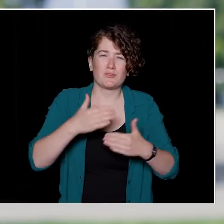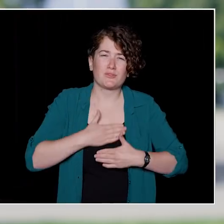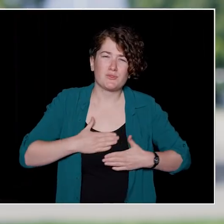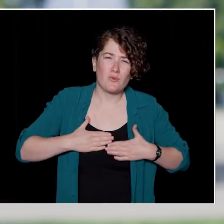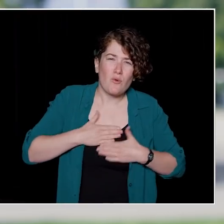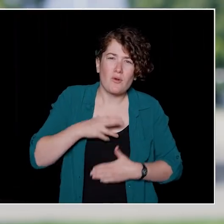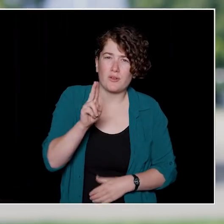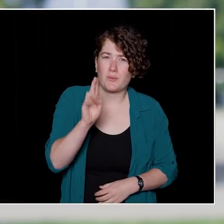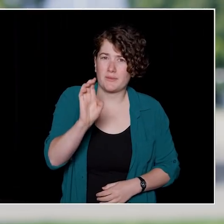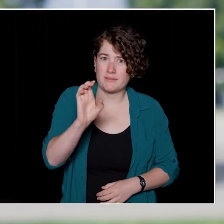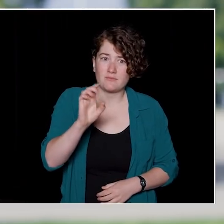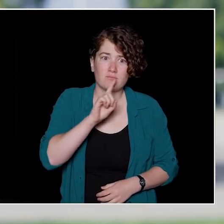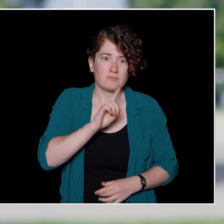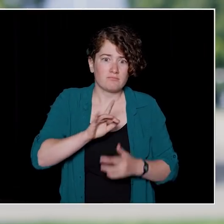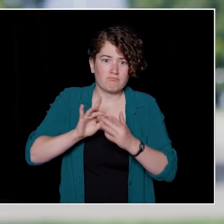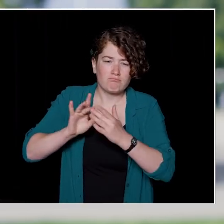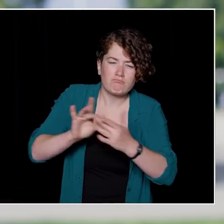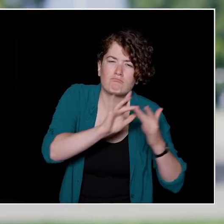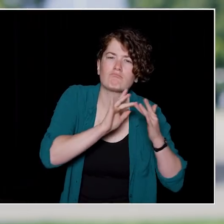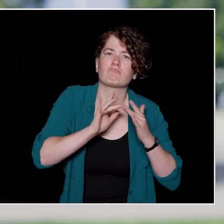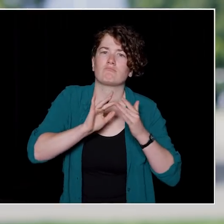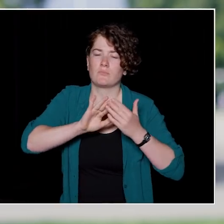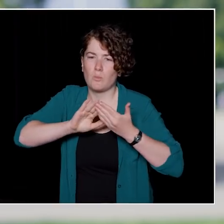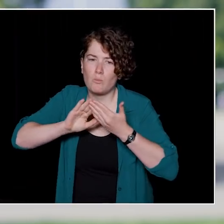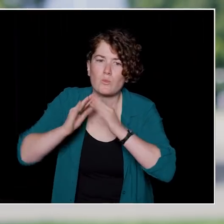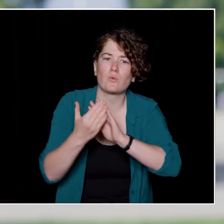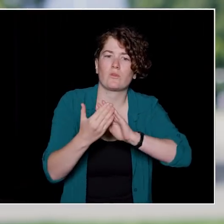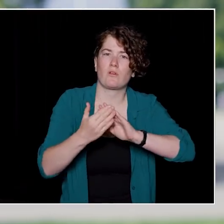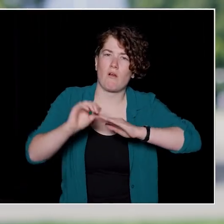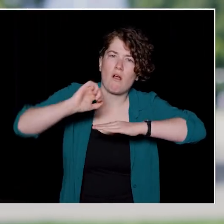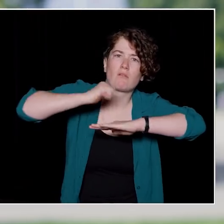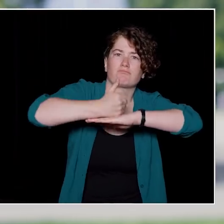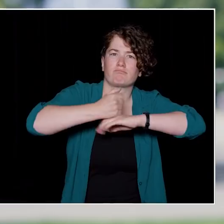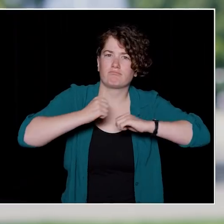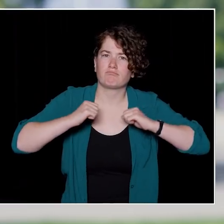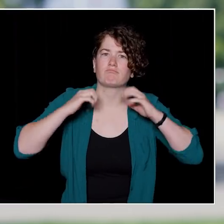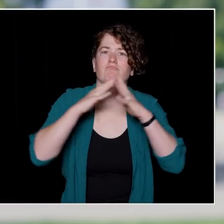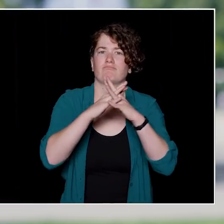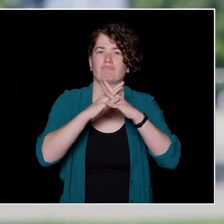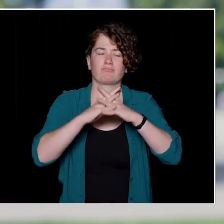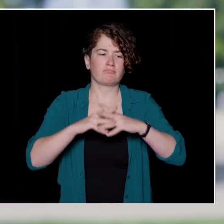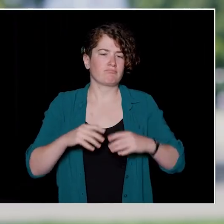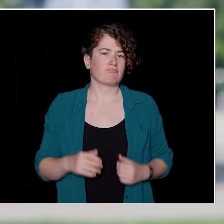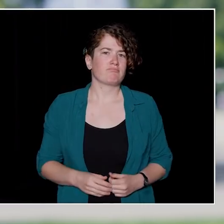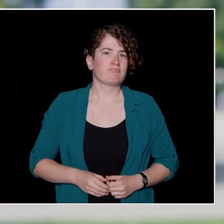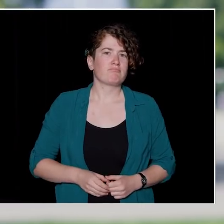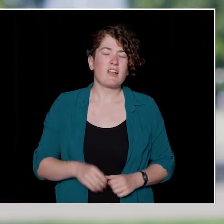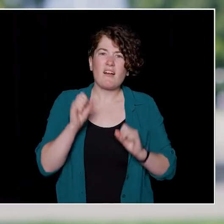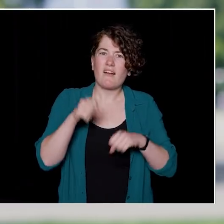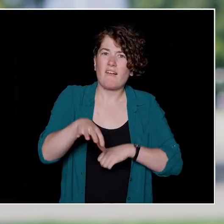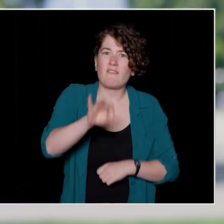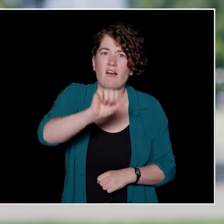It's an opportunity for you to really build community, to find people to study with, to find people to learn with,